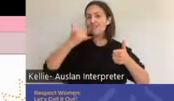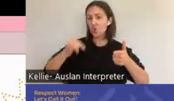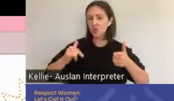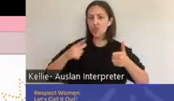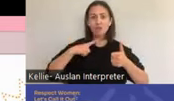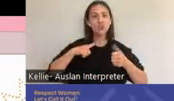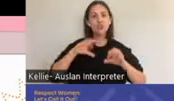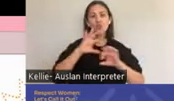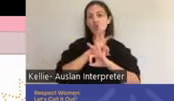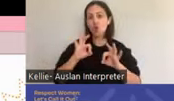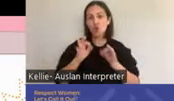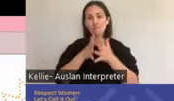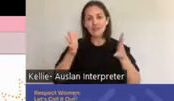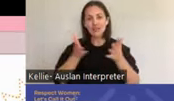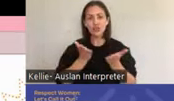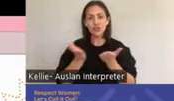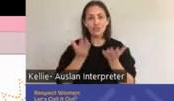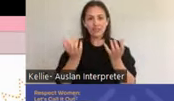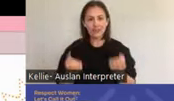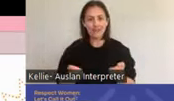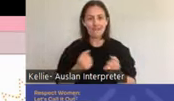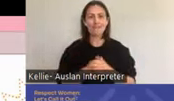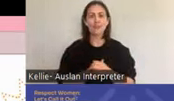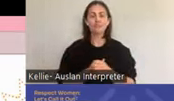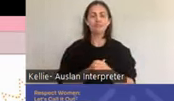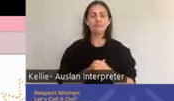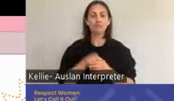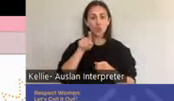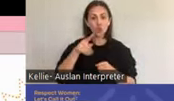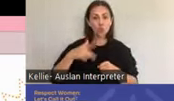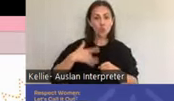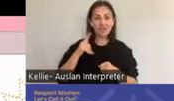These geographical challenges pose a further barrier to service access for